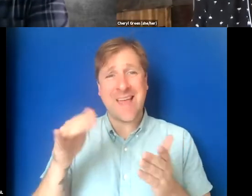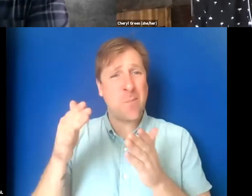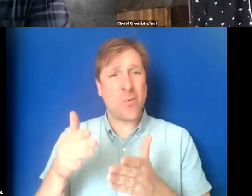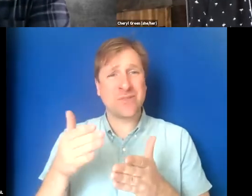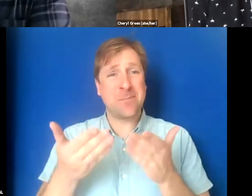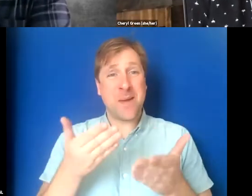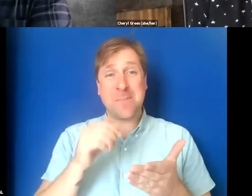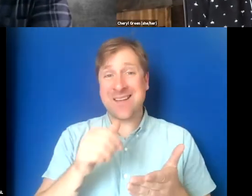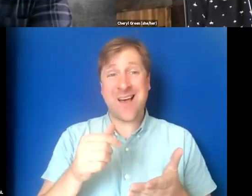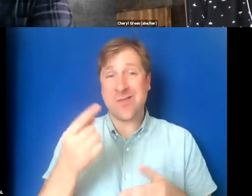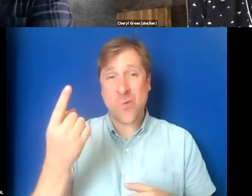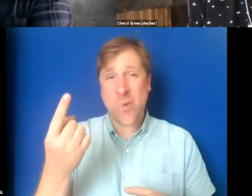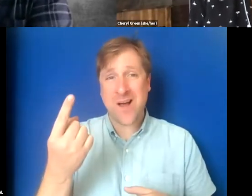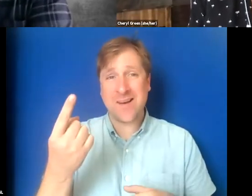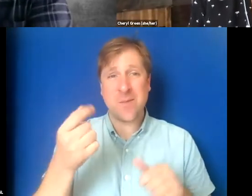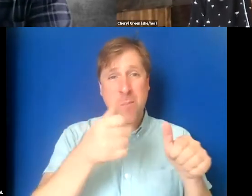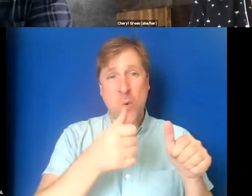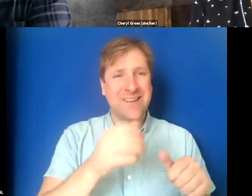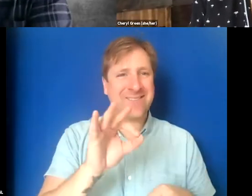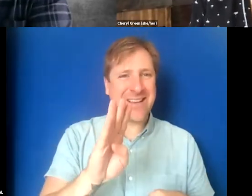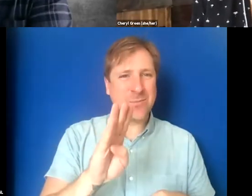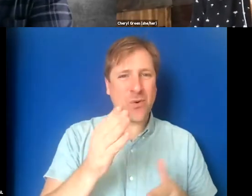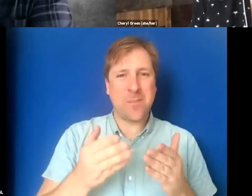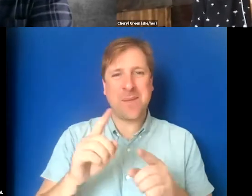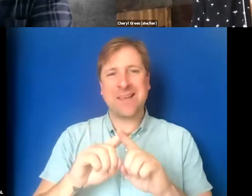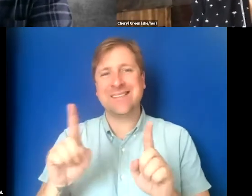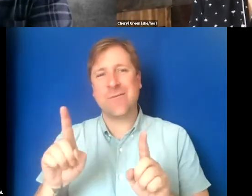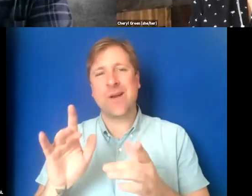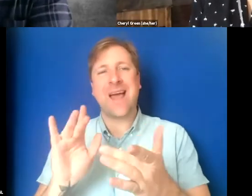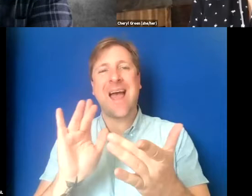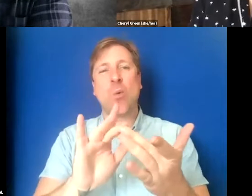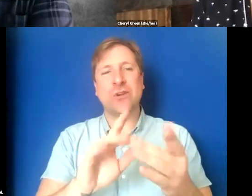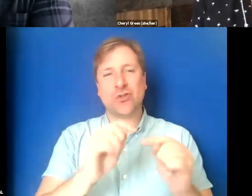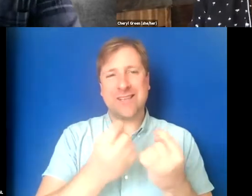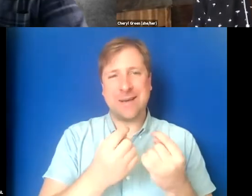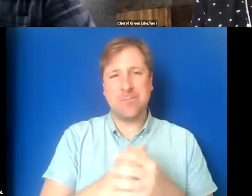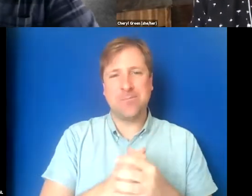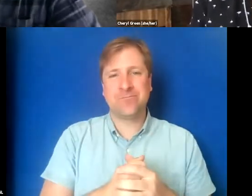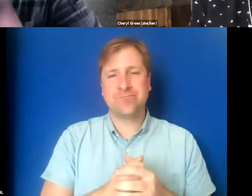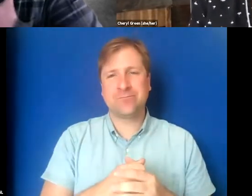not have been the one posting to Facebook, that it may have been the outreach team. And that's something that I've found